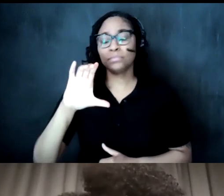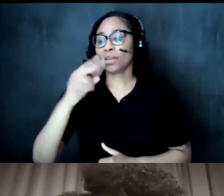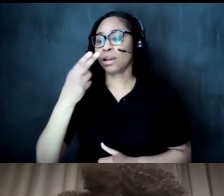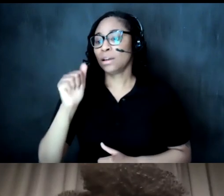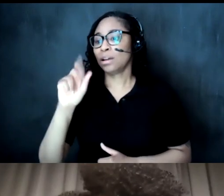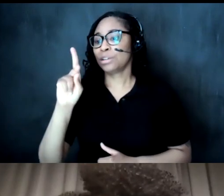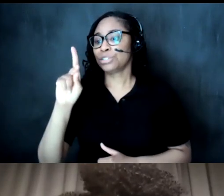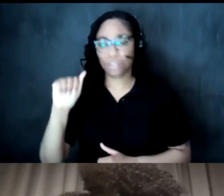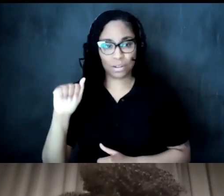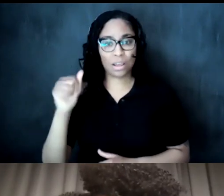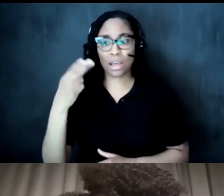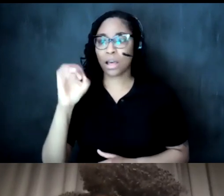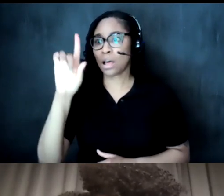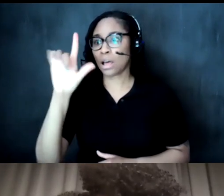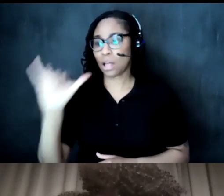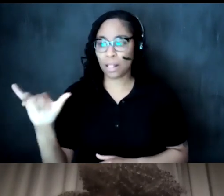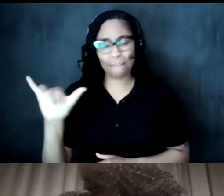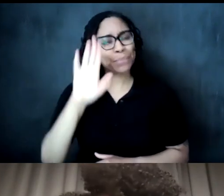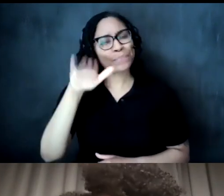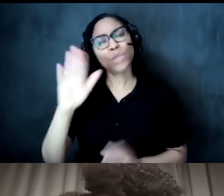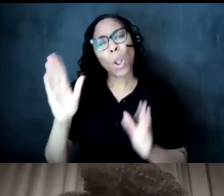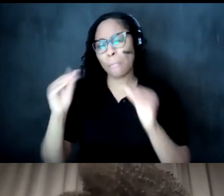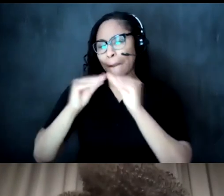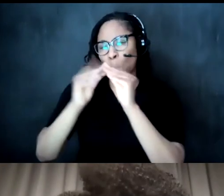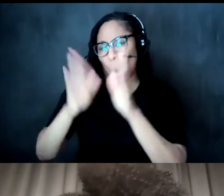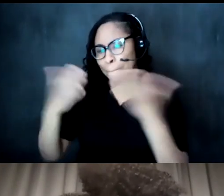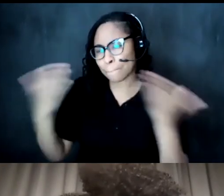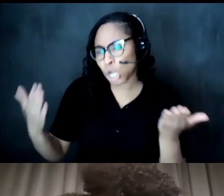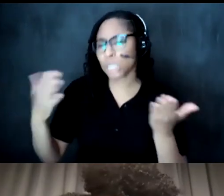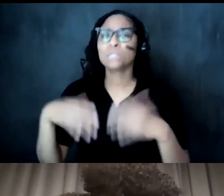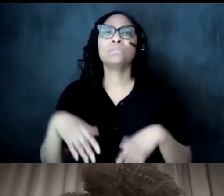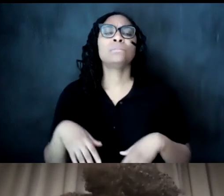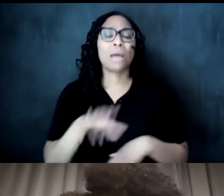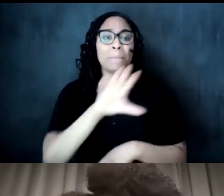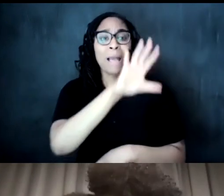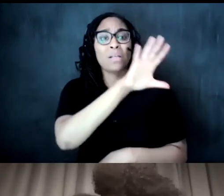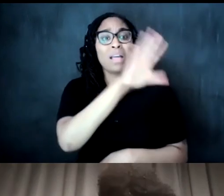resources to gather more information about the african african american tea ceremonies